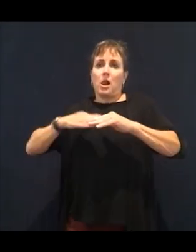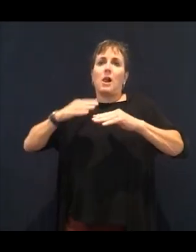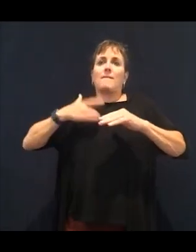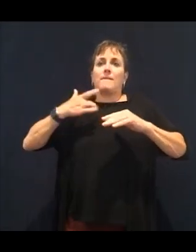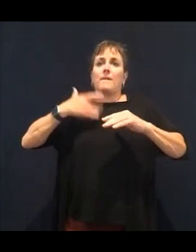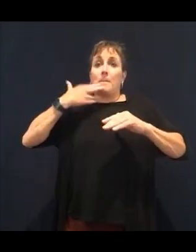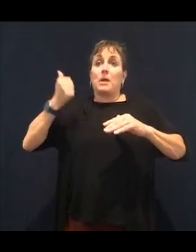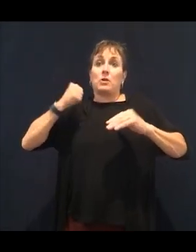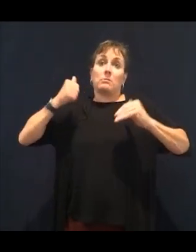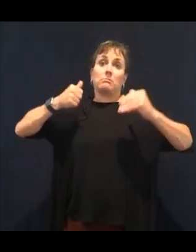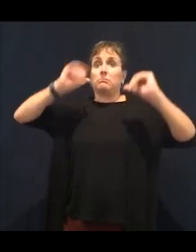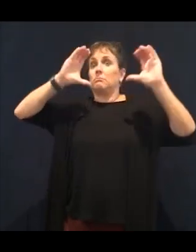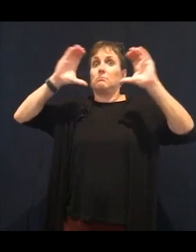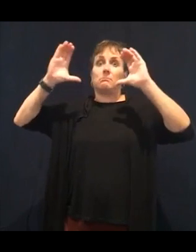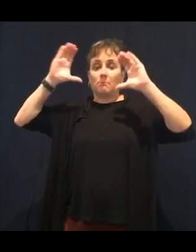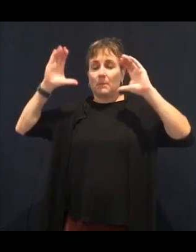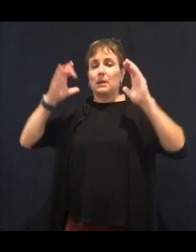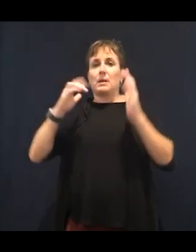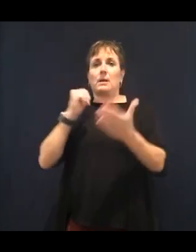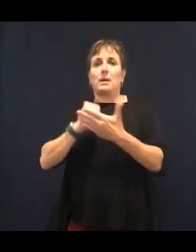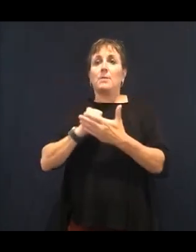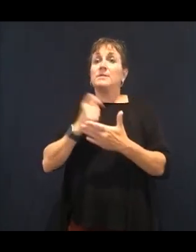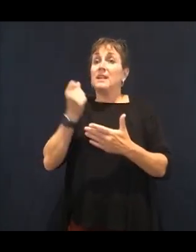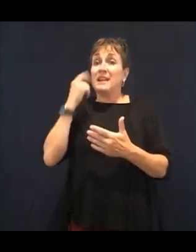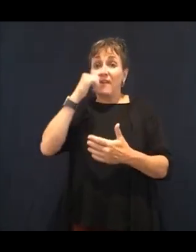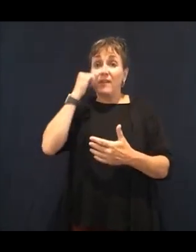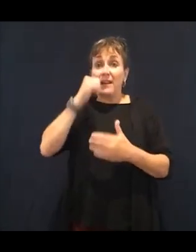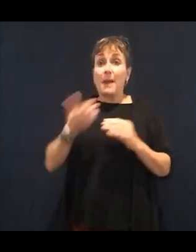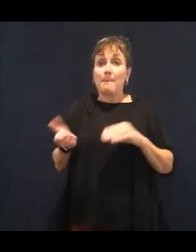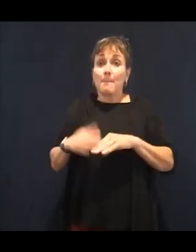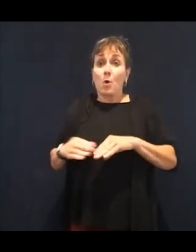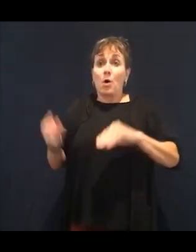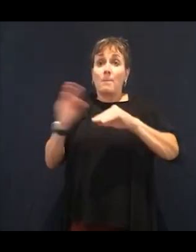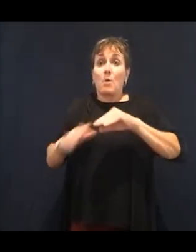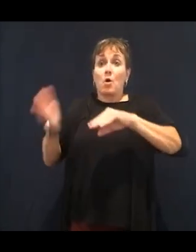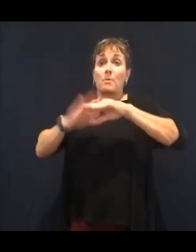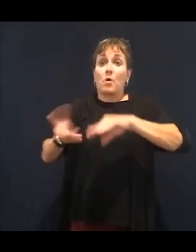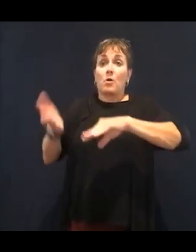in our body. It causes adrenal fatigue in our body. It causes